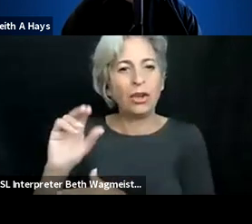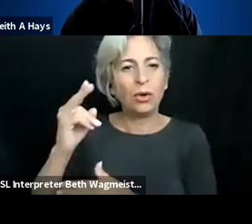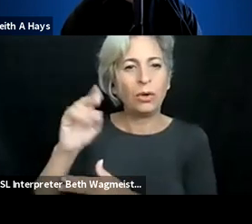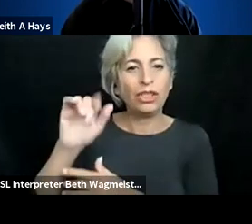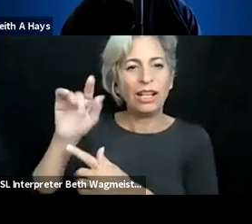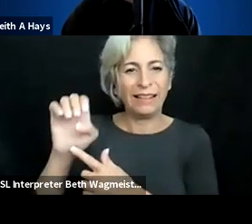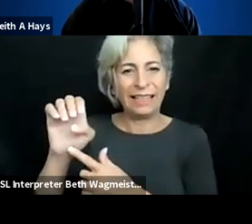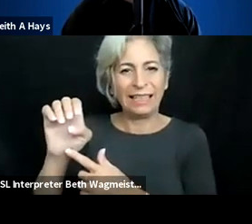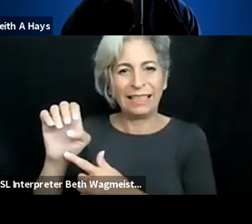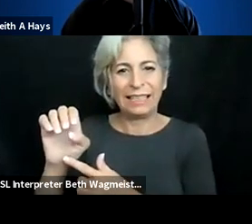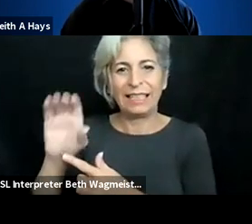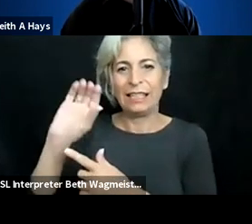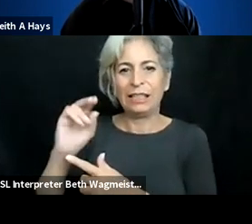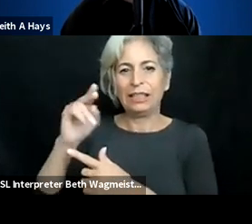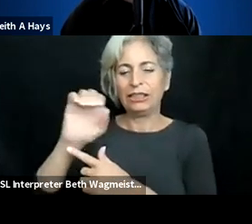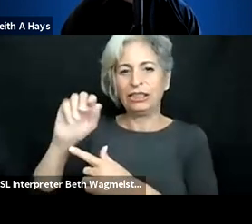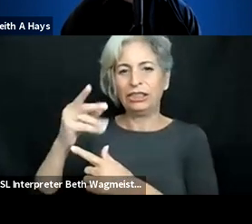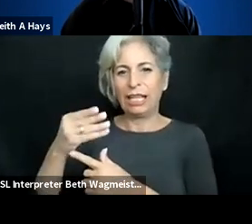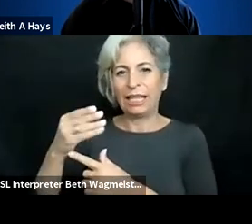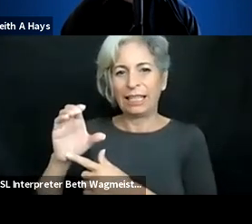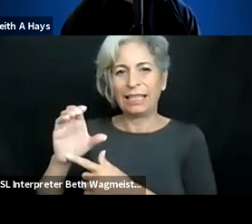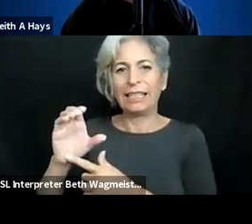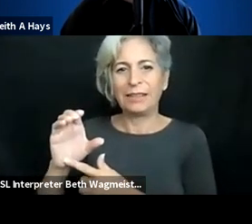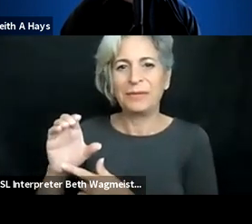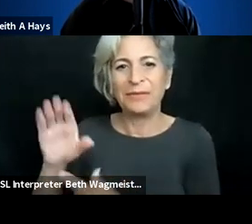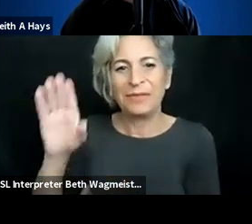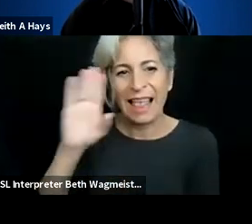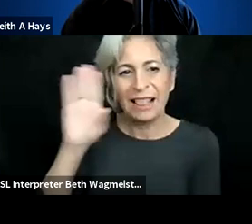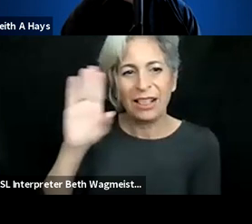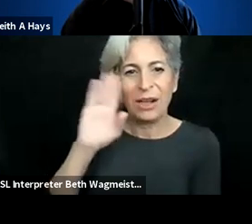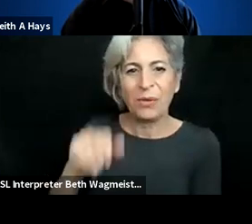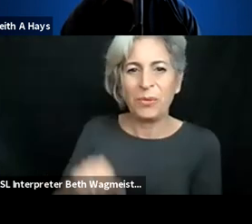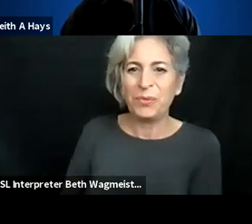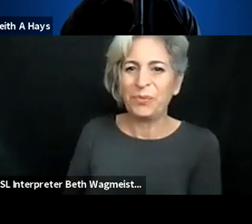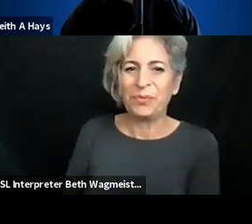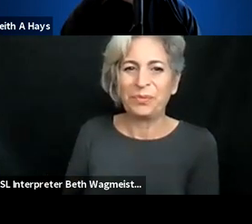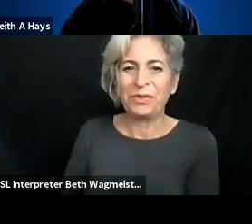related topics. >> CHRISTOPHER LEE: Thank you,